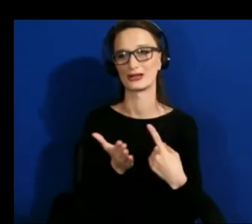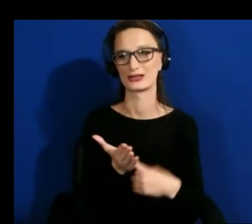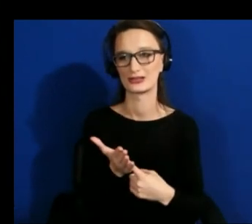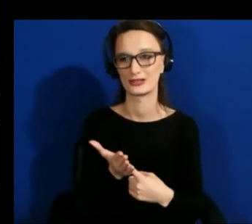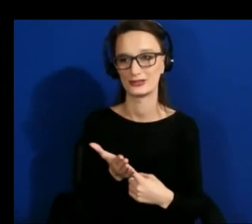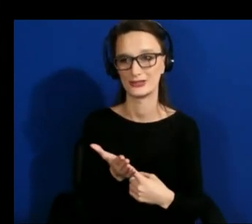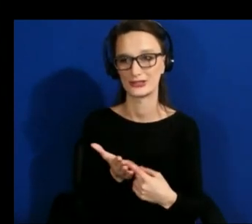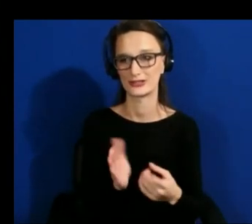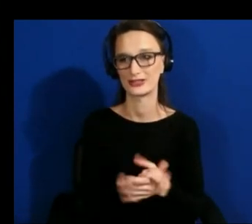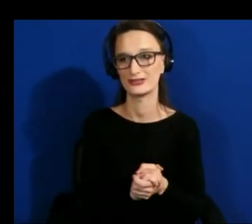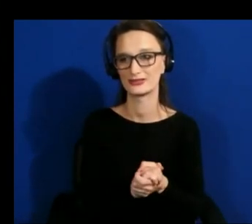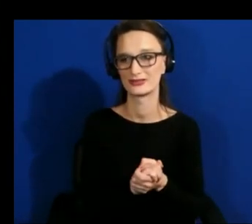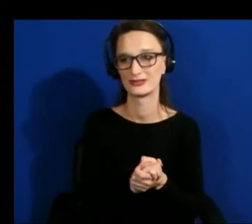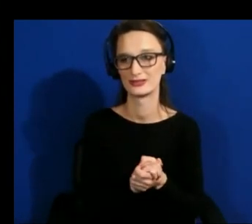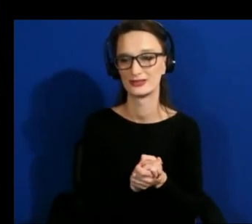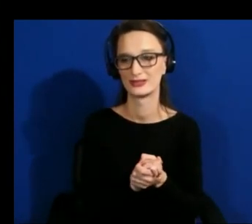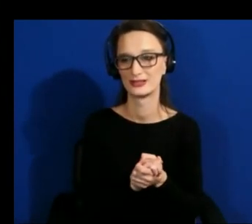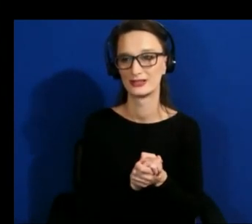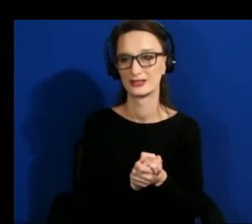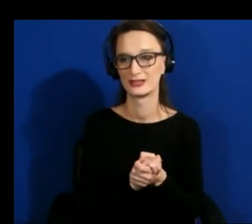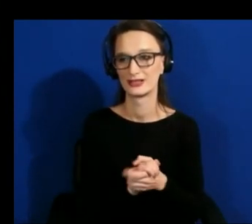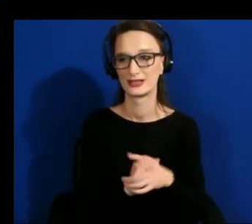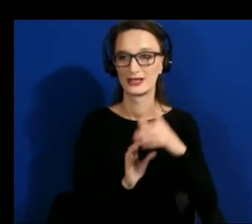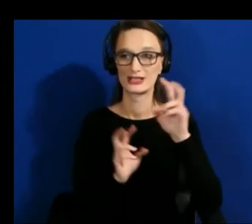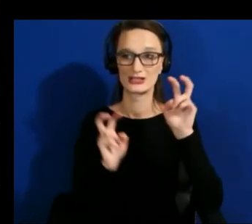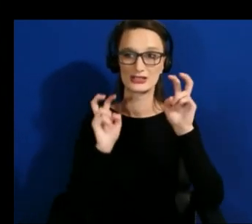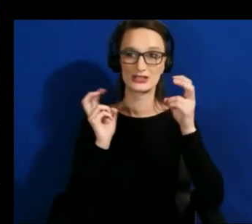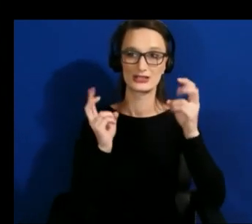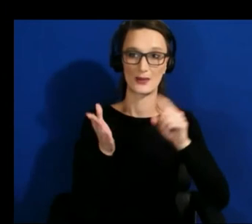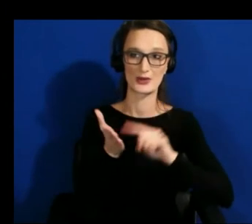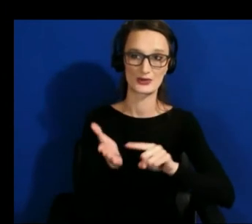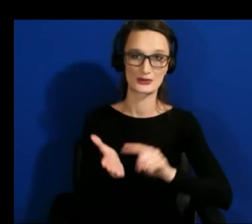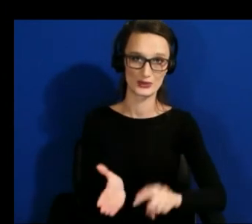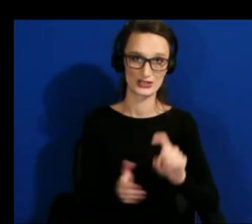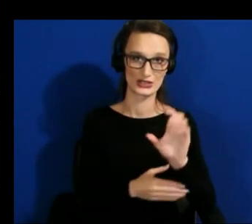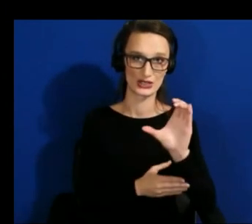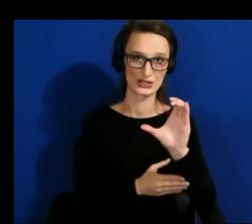to the panelists in the topic research channel on slack so i'm gonna send this first question